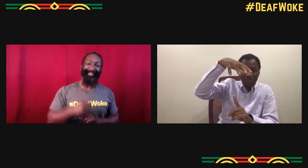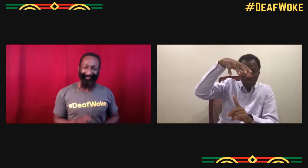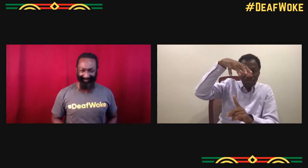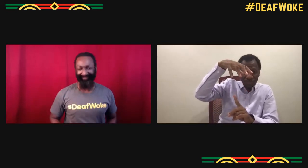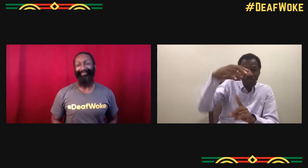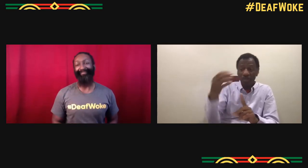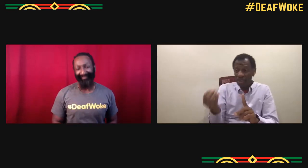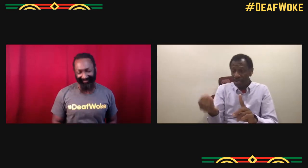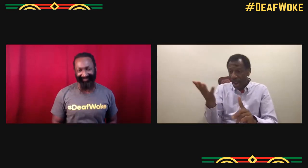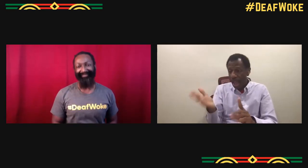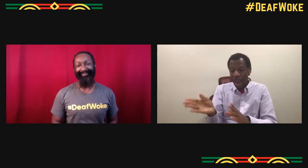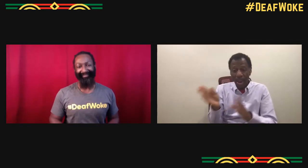that's called Spotlight.